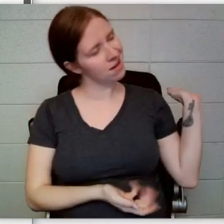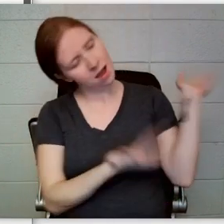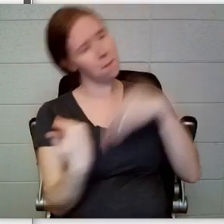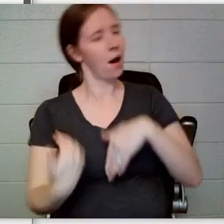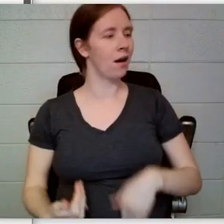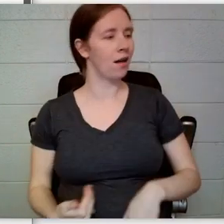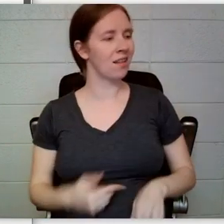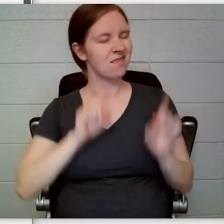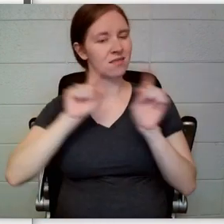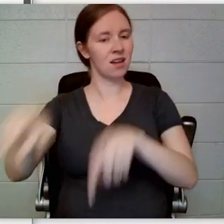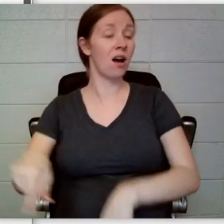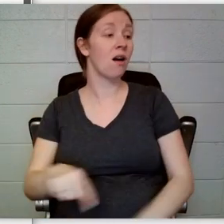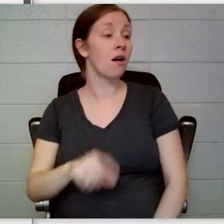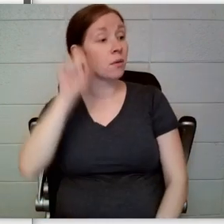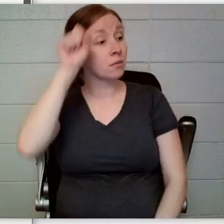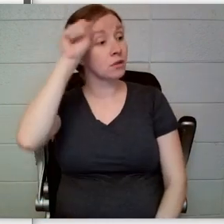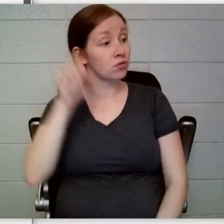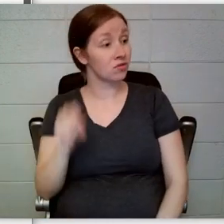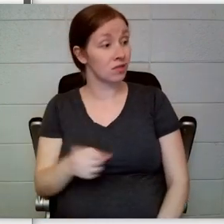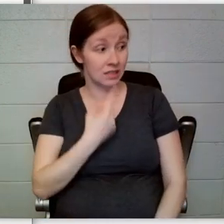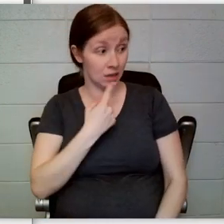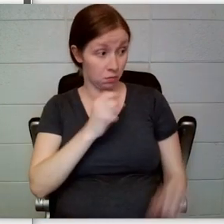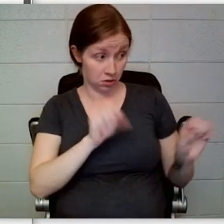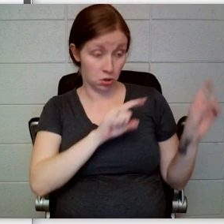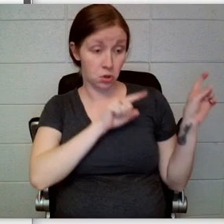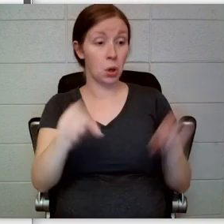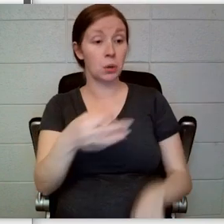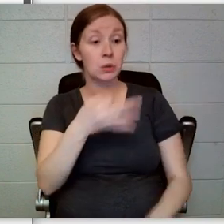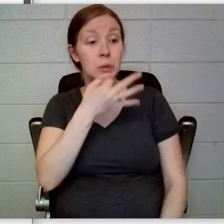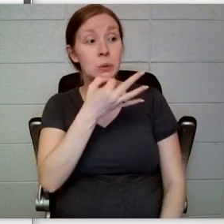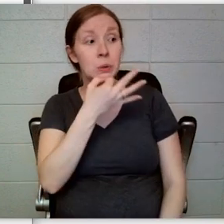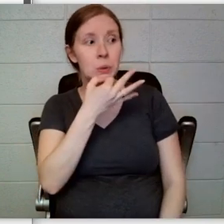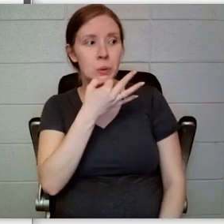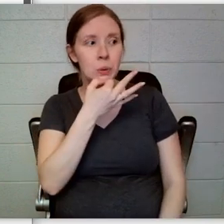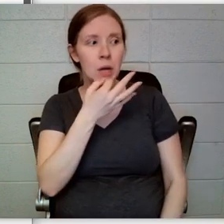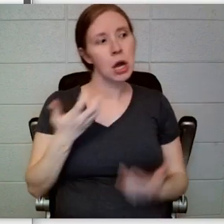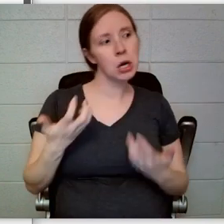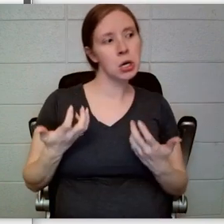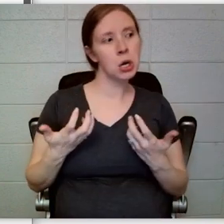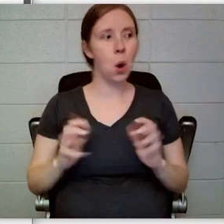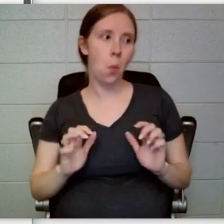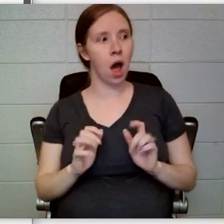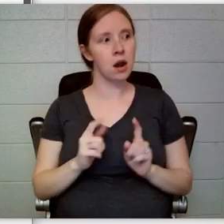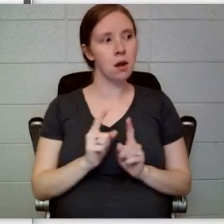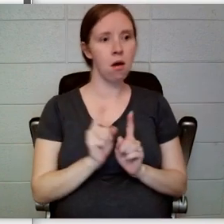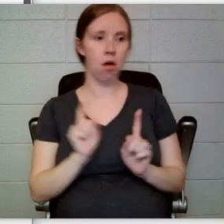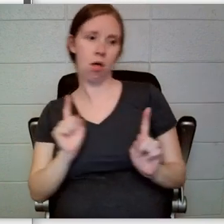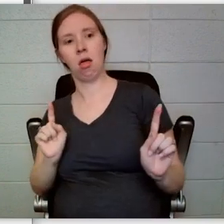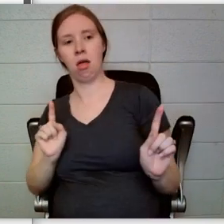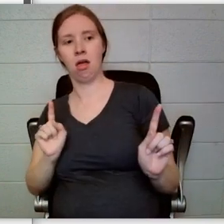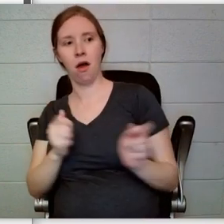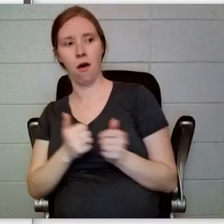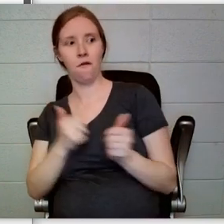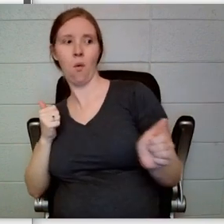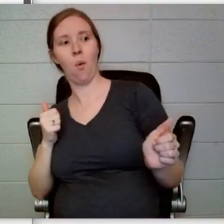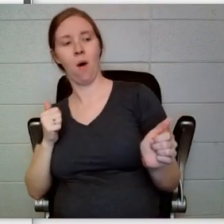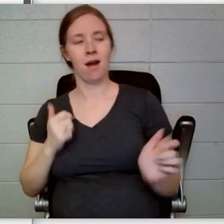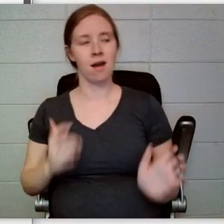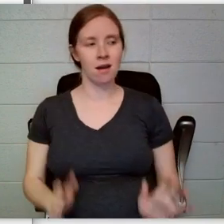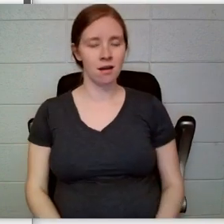Strauss said we could come over soon, and we don’t want to be standof ish.” At the mention of the word that Count Olaf had